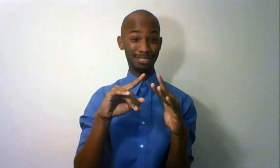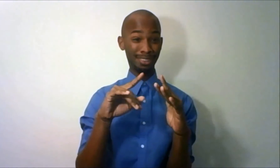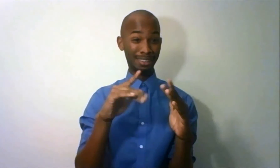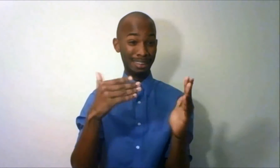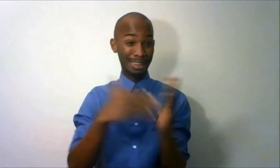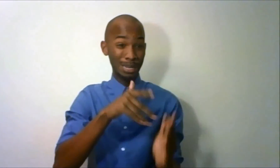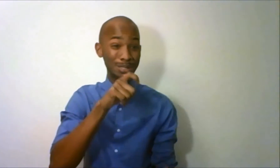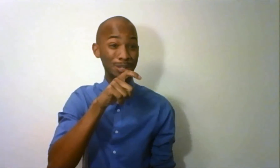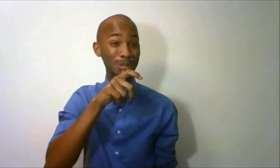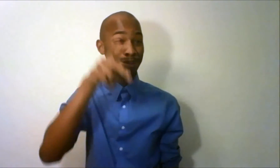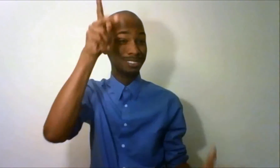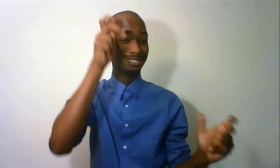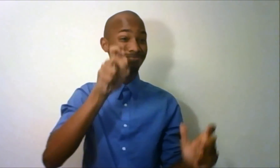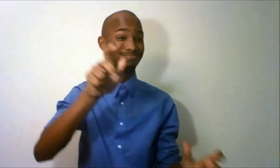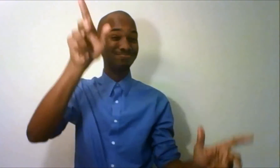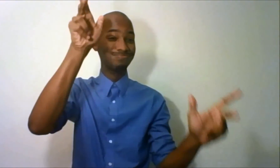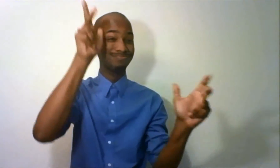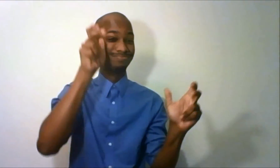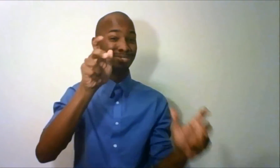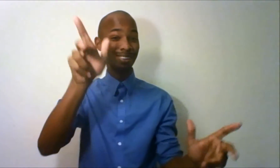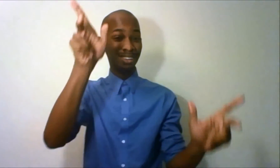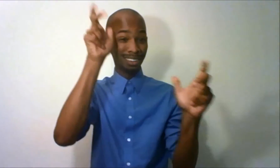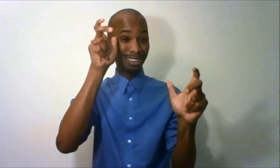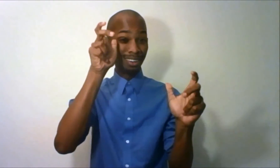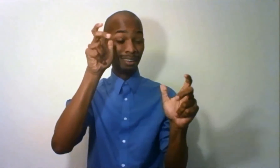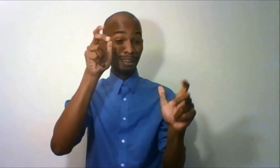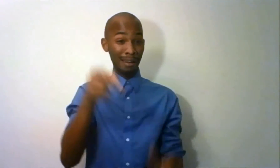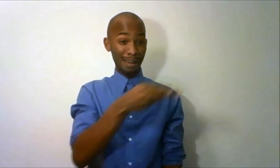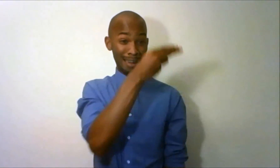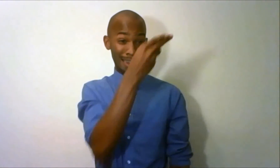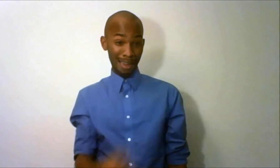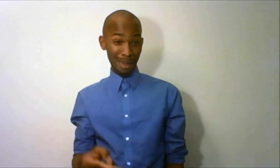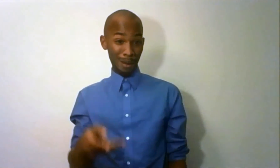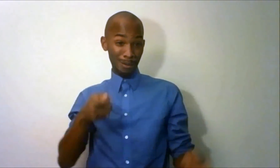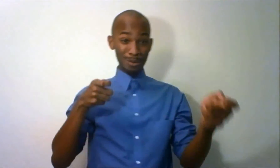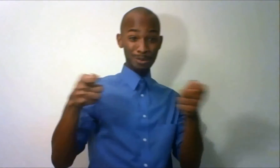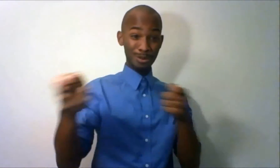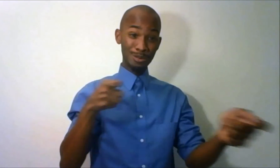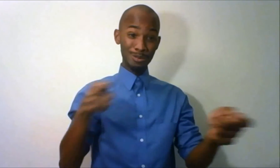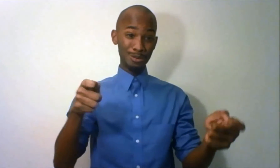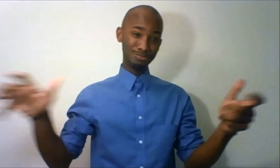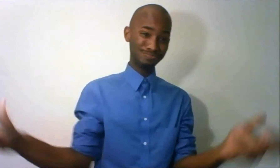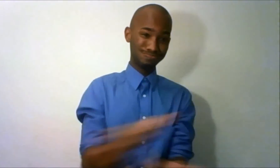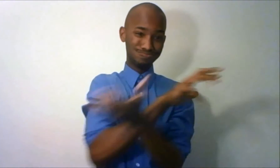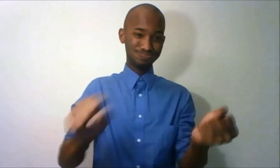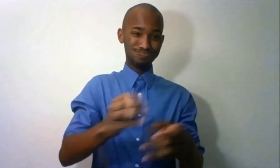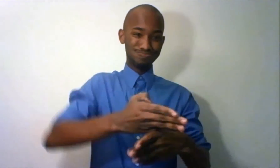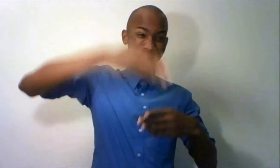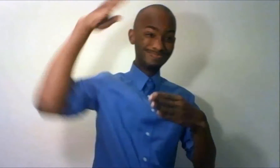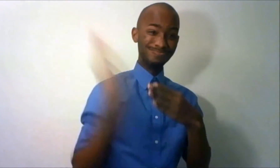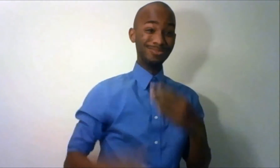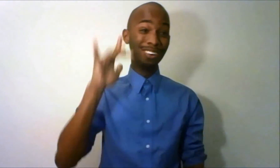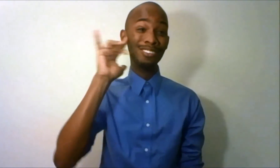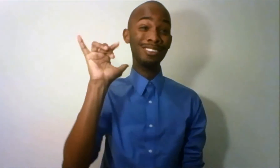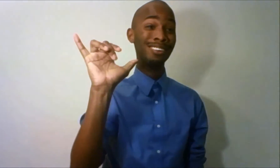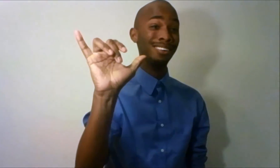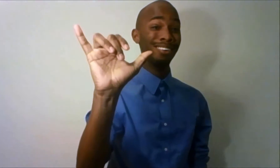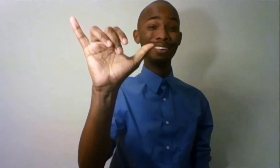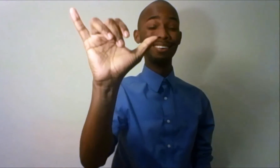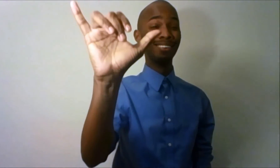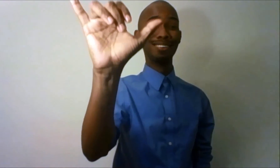The war on death was waged The power of hell forever broken